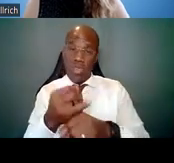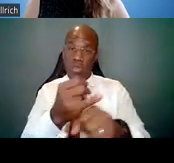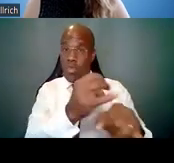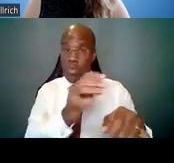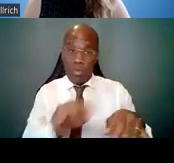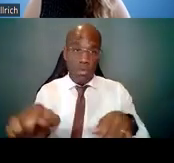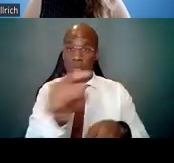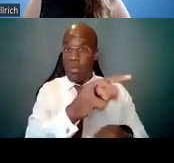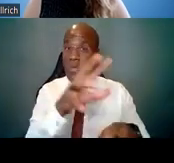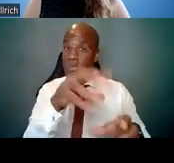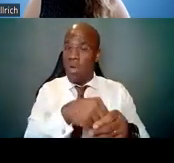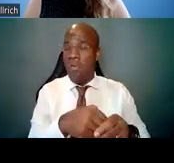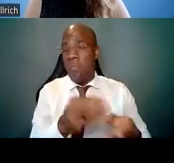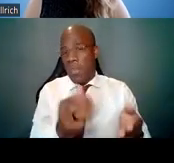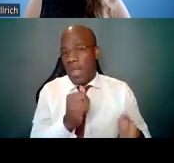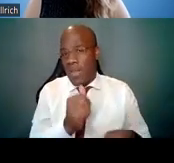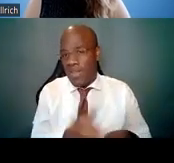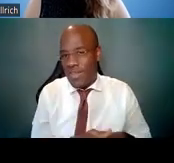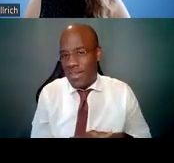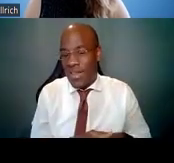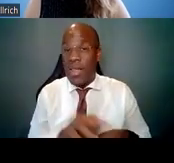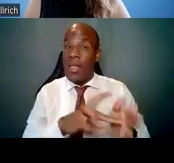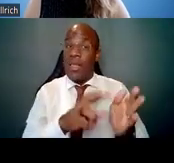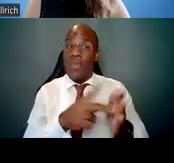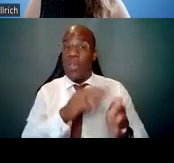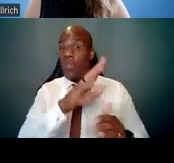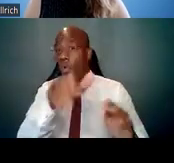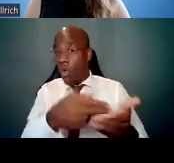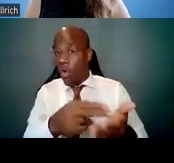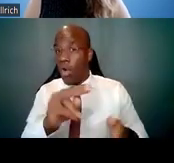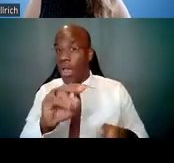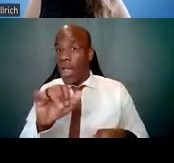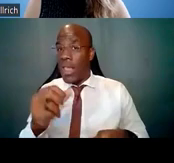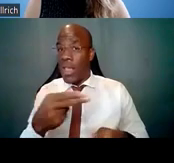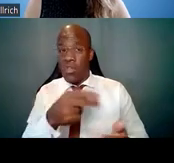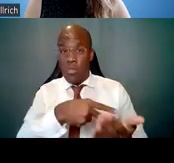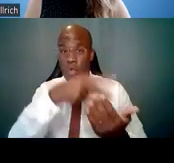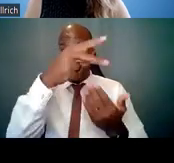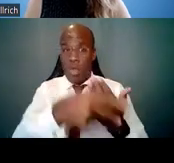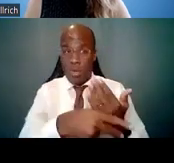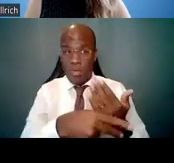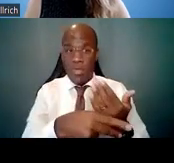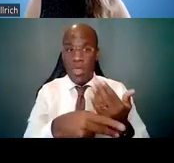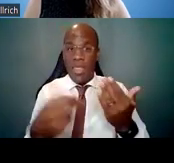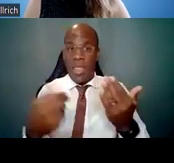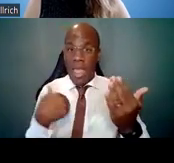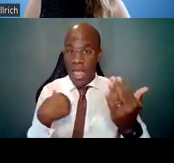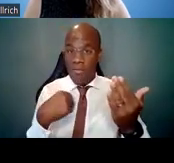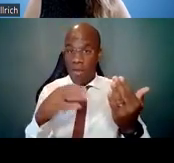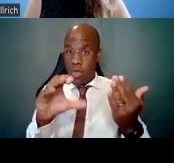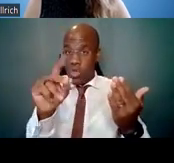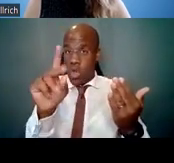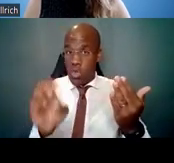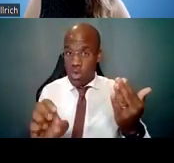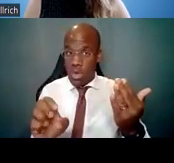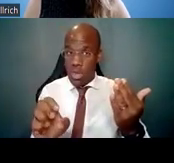It also doesn't mean that every single one of these programs that have this activity code are diversity targeted.